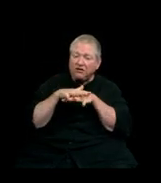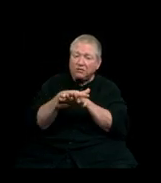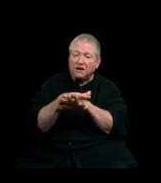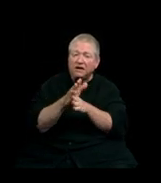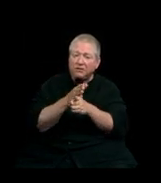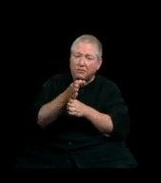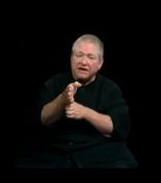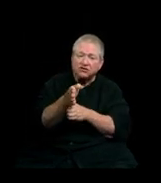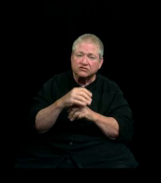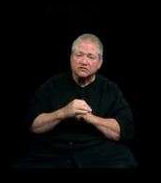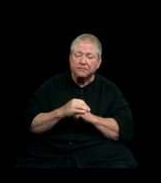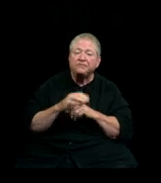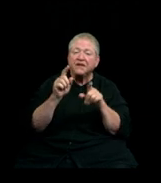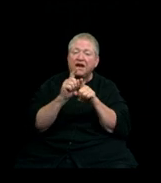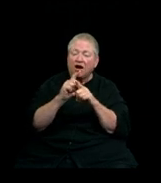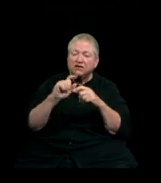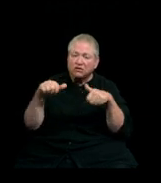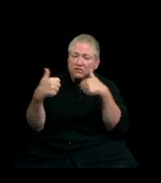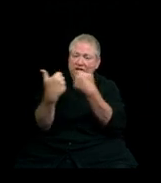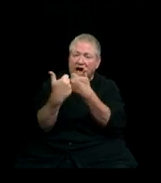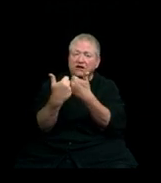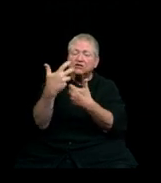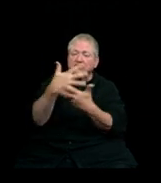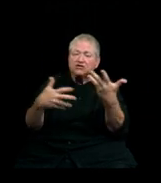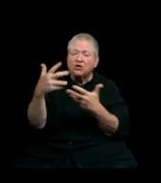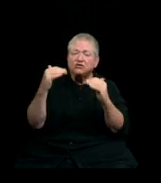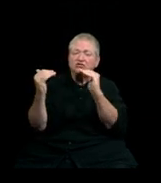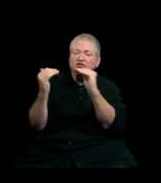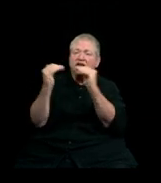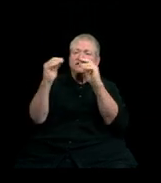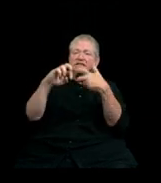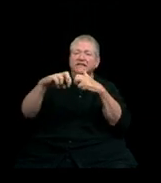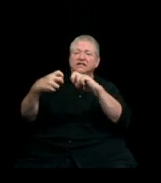and they also tackle social justice issues confronting the world today.